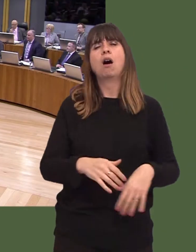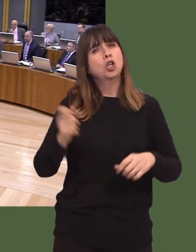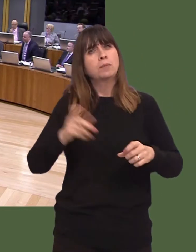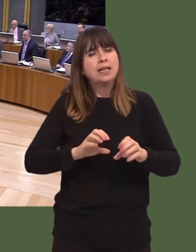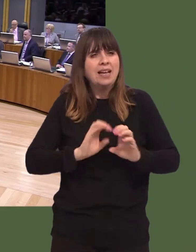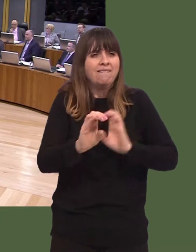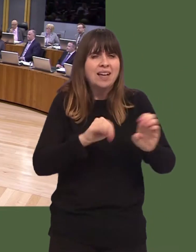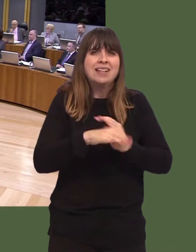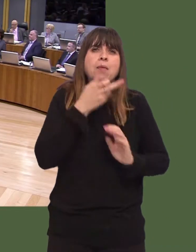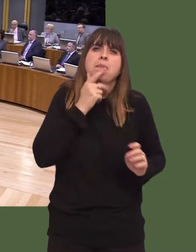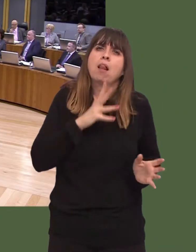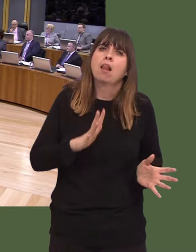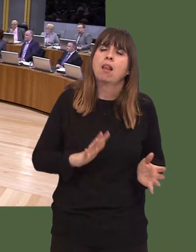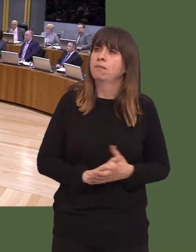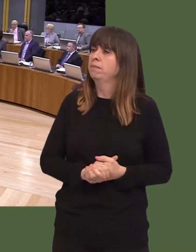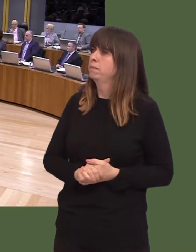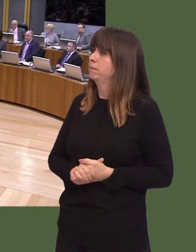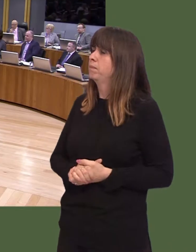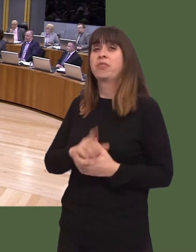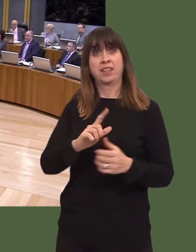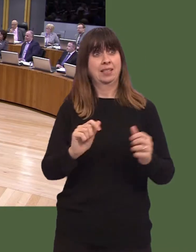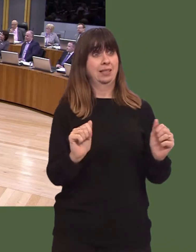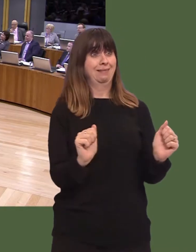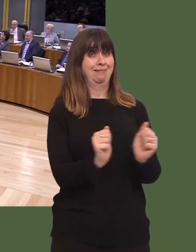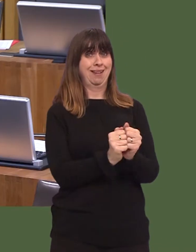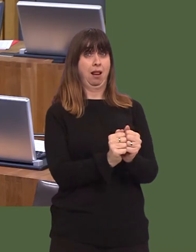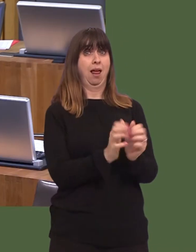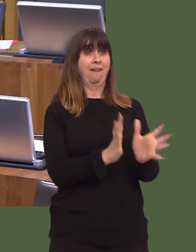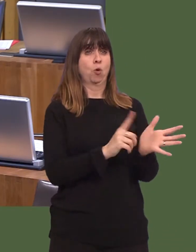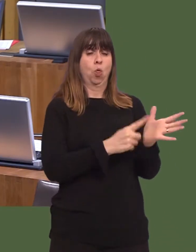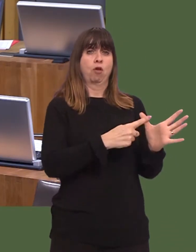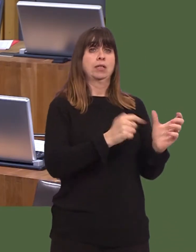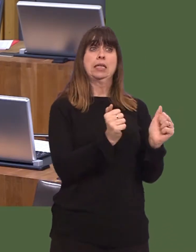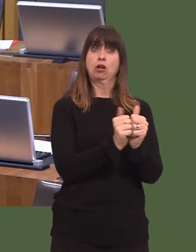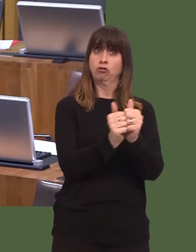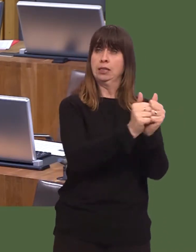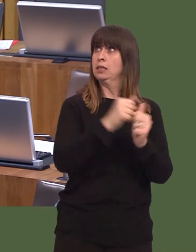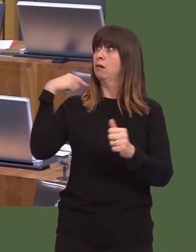The deal itself is a deal that had to be agreed via the local authorities and by the UK Government and with ourselves.